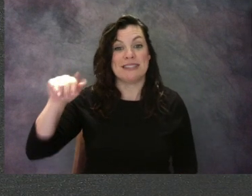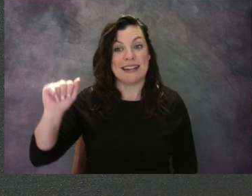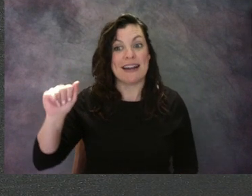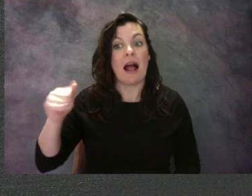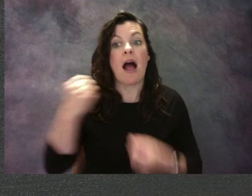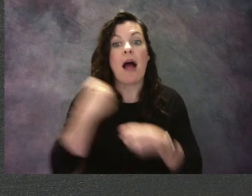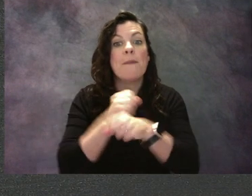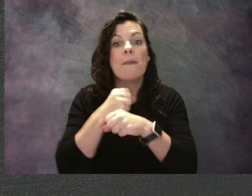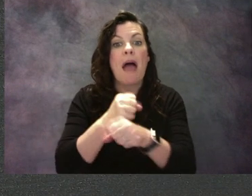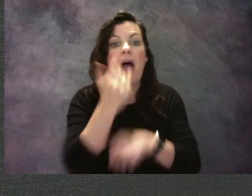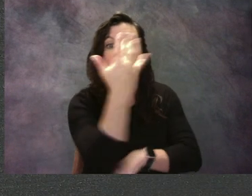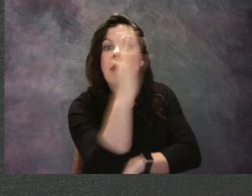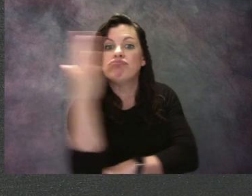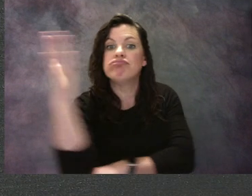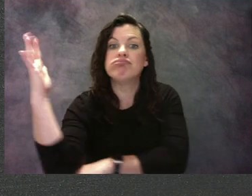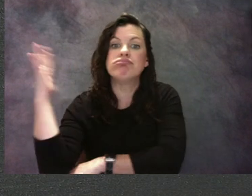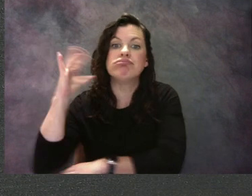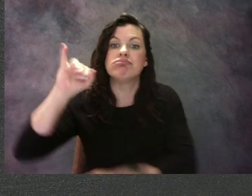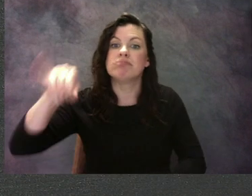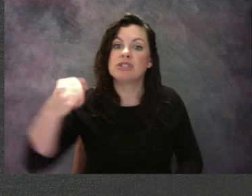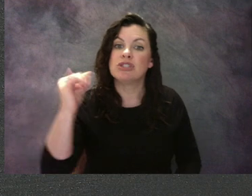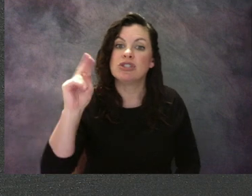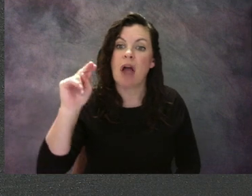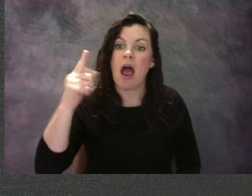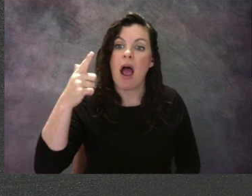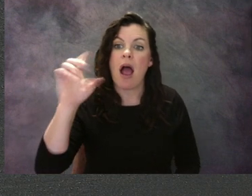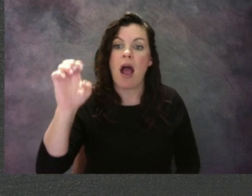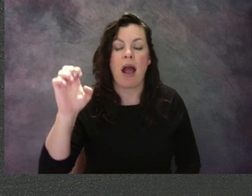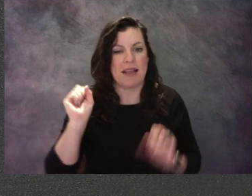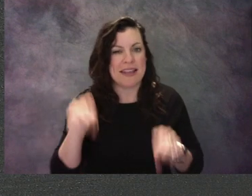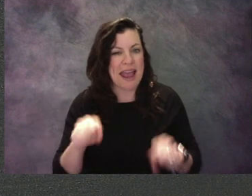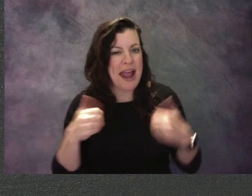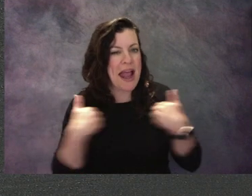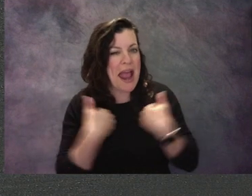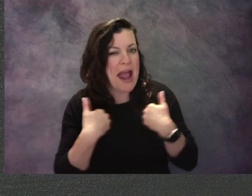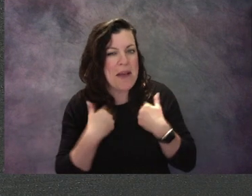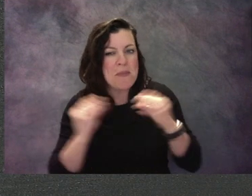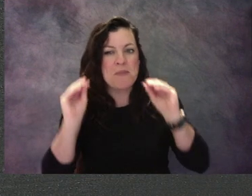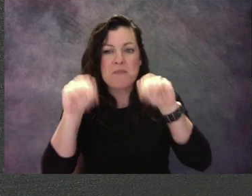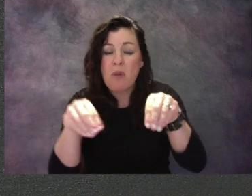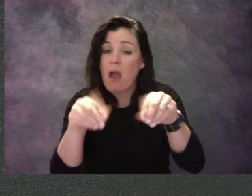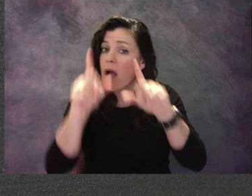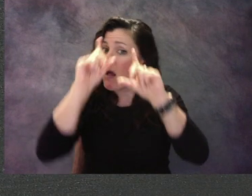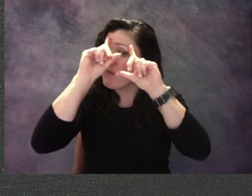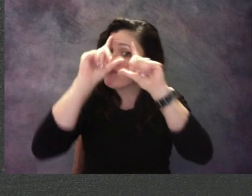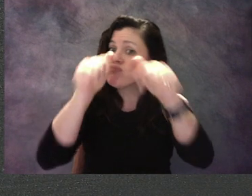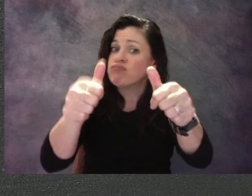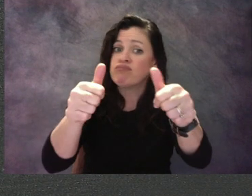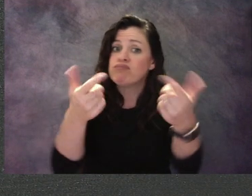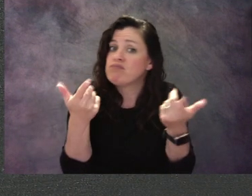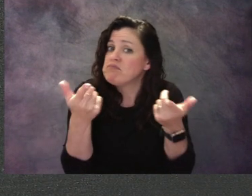I want you to think of an animal that you might wanna put in your jungle scene. I'll give you some other ideas in a few minutes,